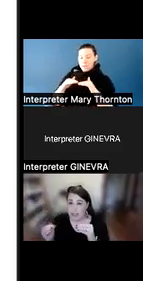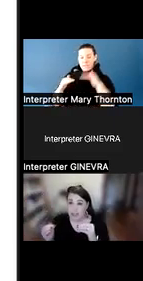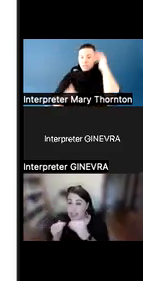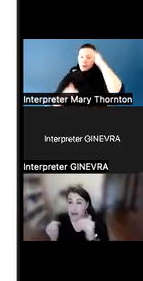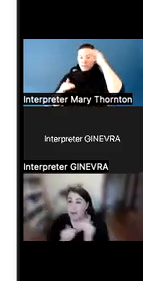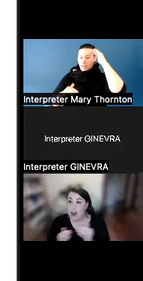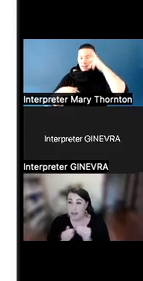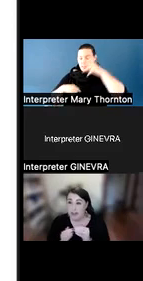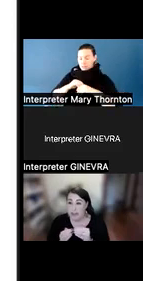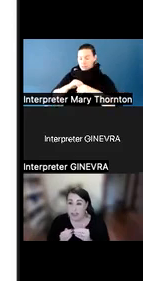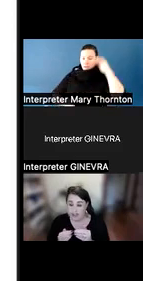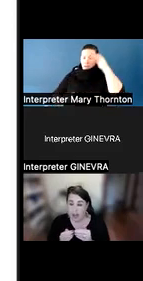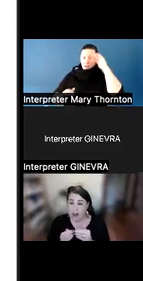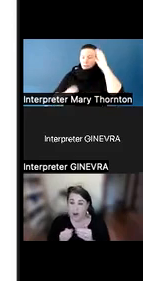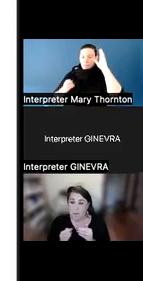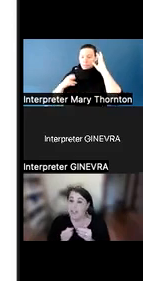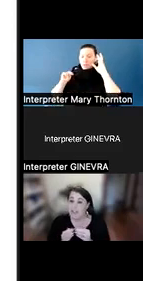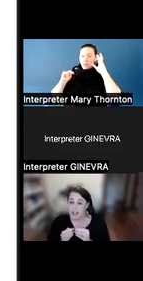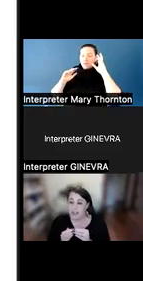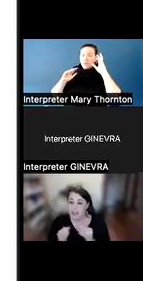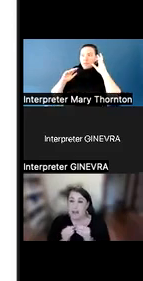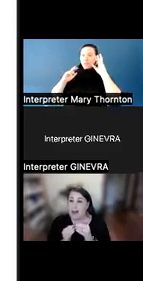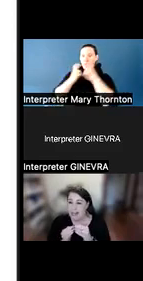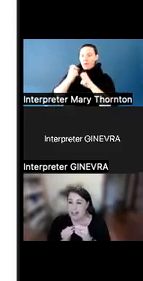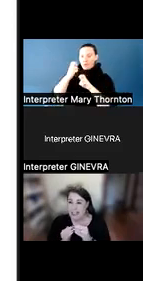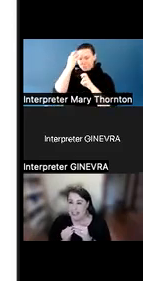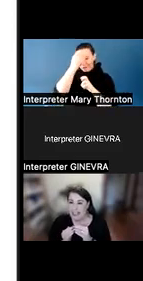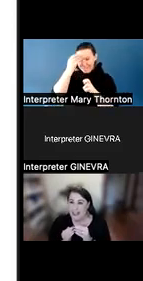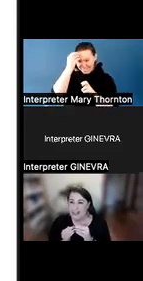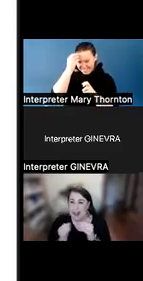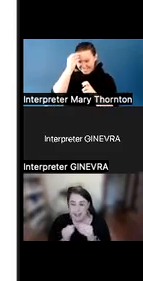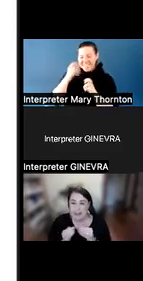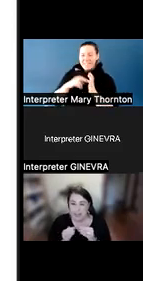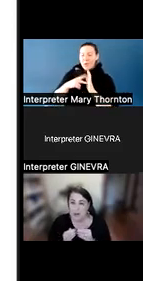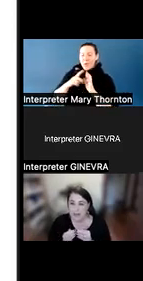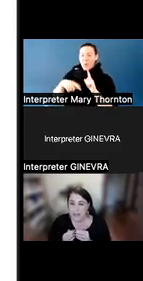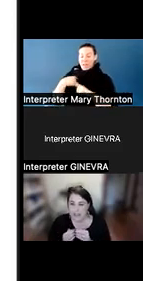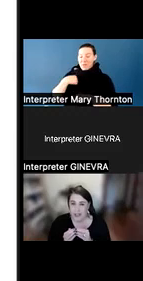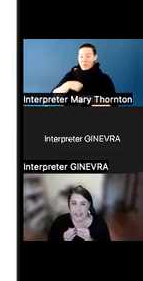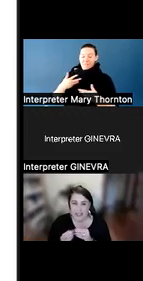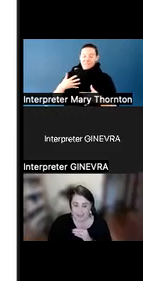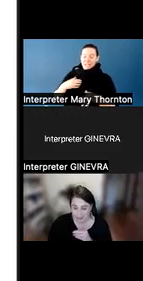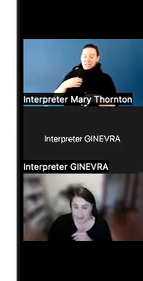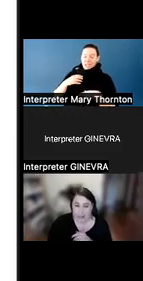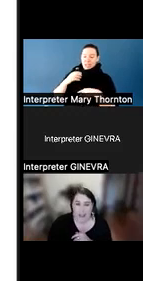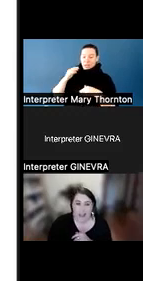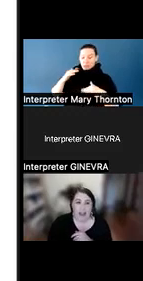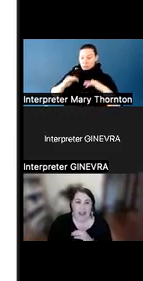And that's why we often make not our best decisions when we're agitated-- we often make impulsive decisions.